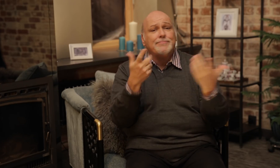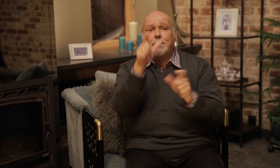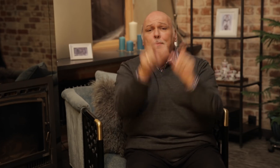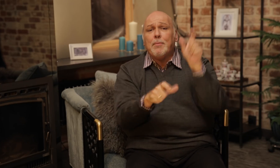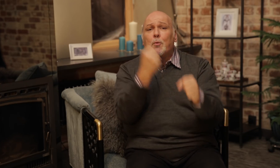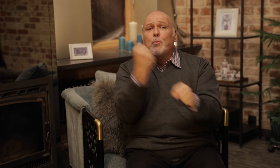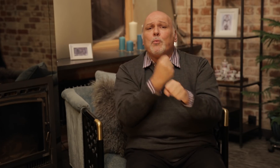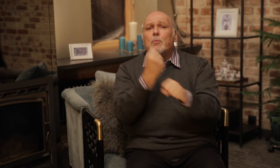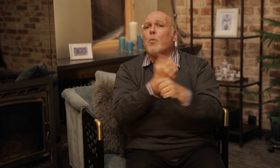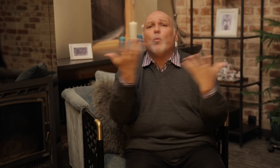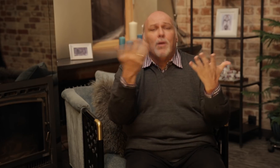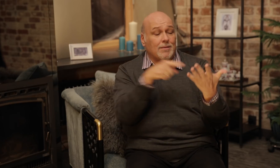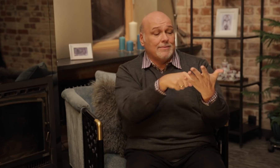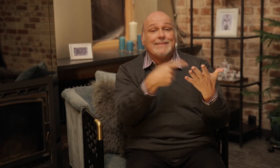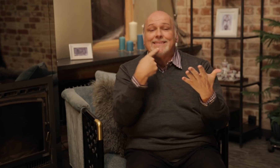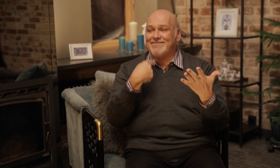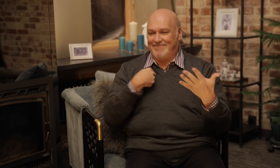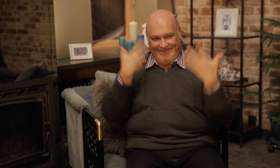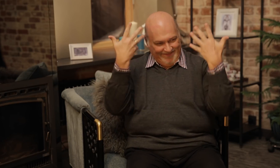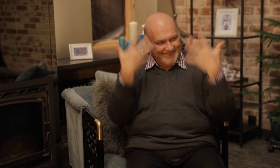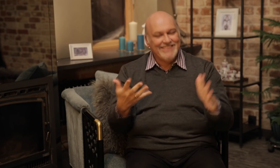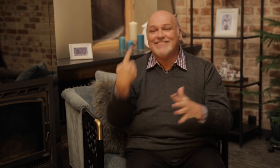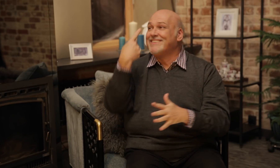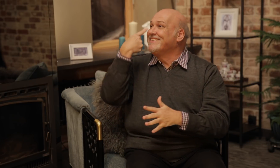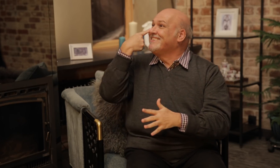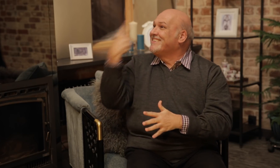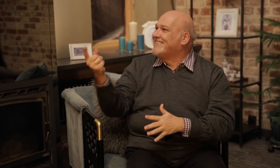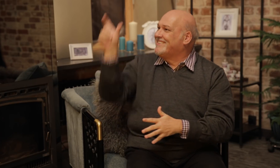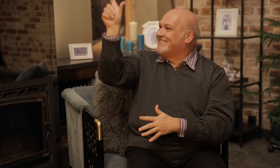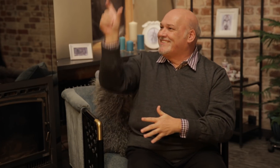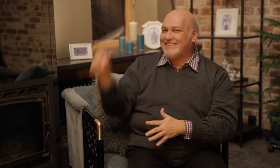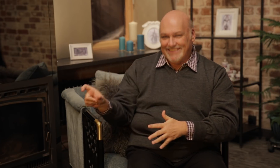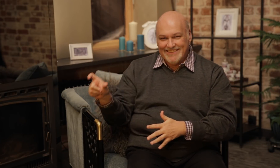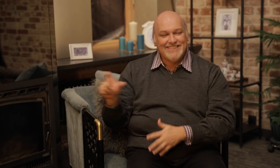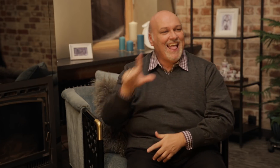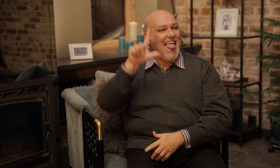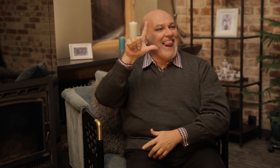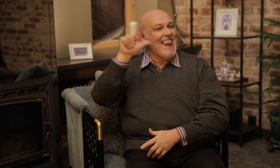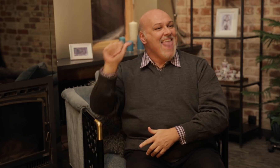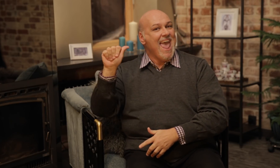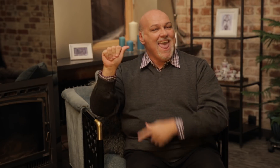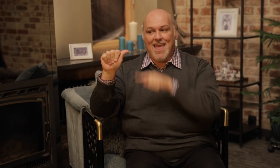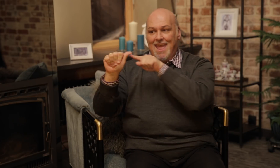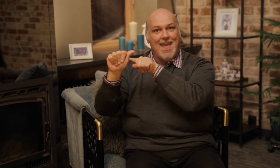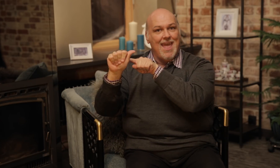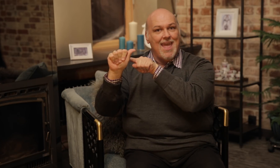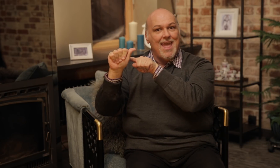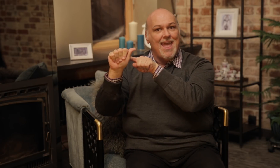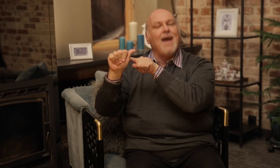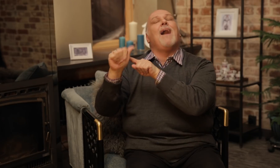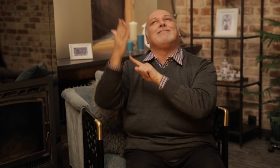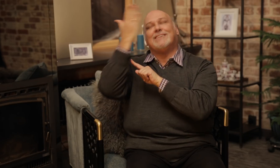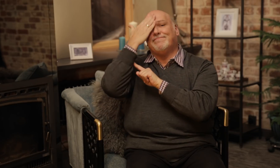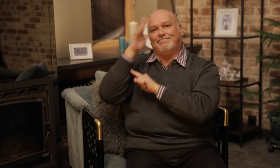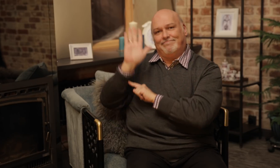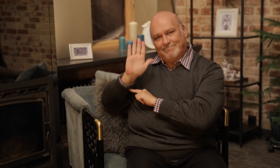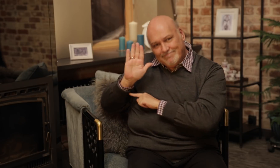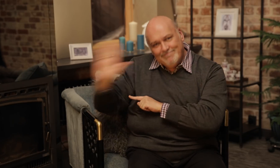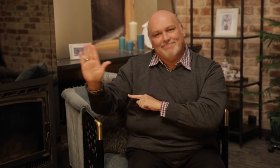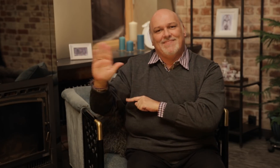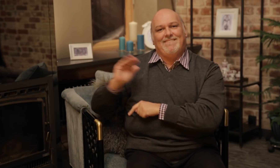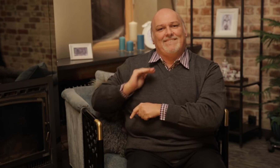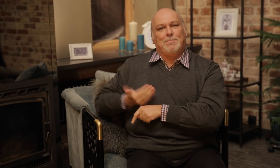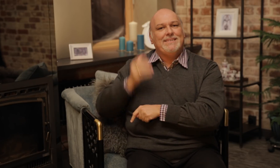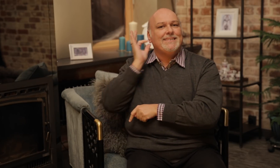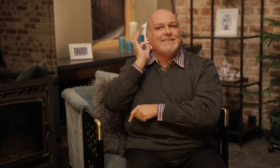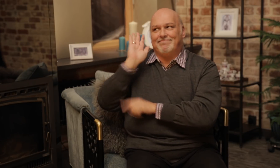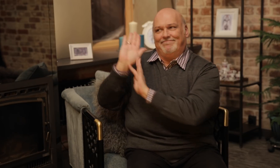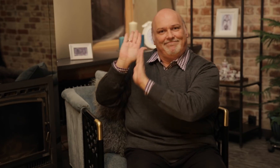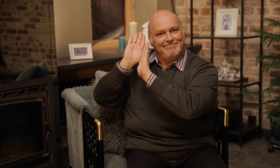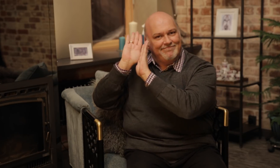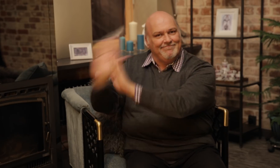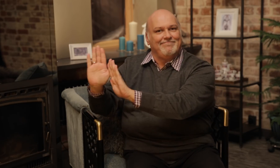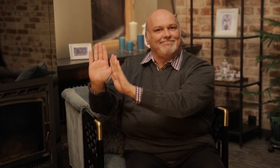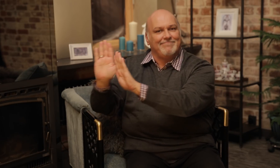it's very easy to identify a person as female when you see the surname ending in "la."